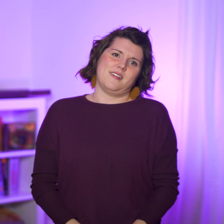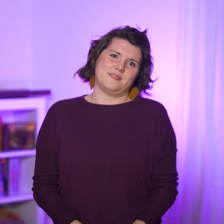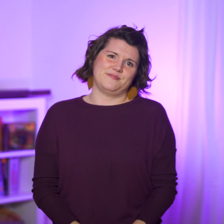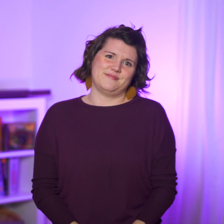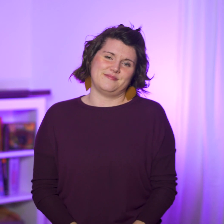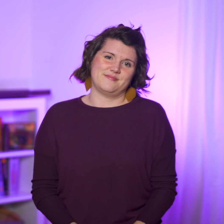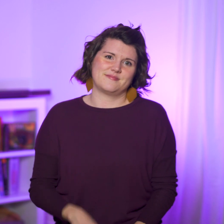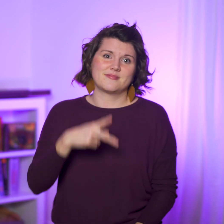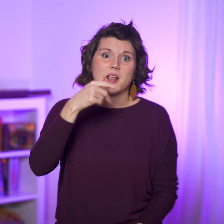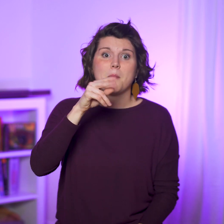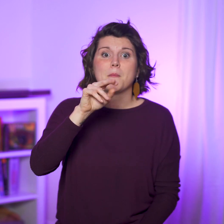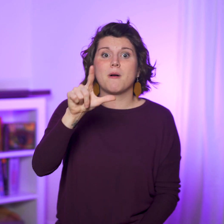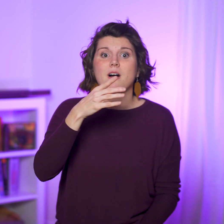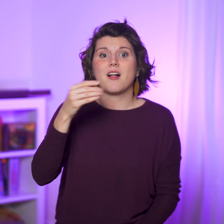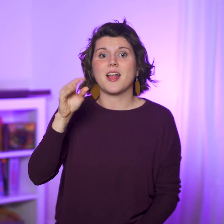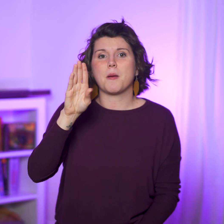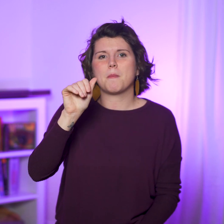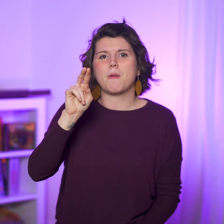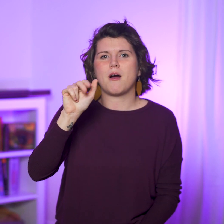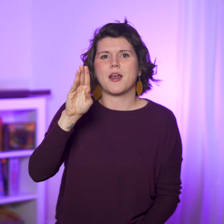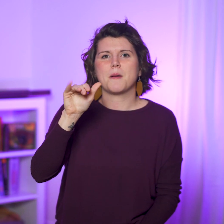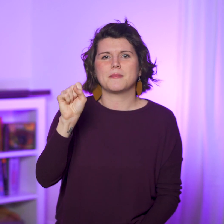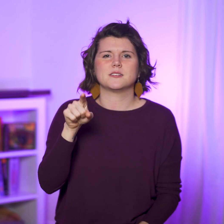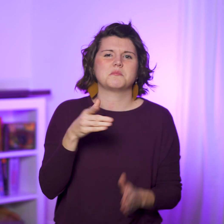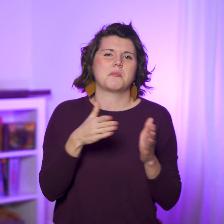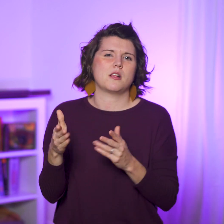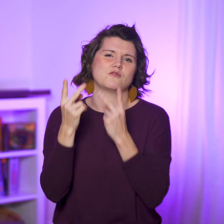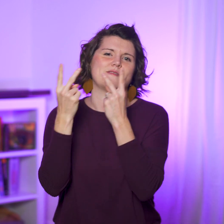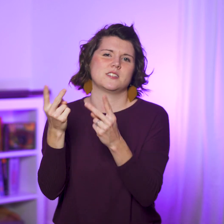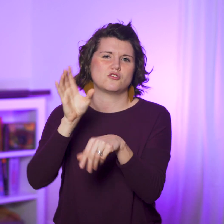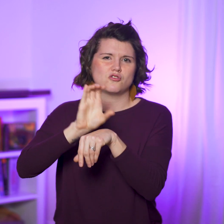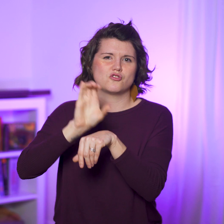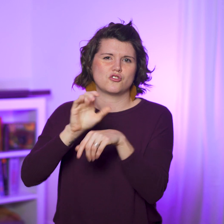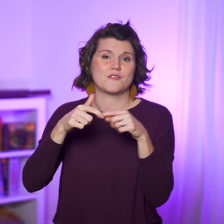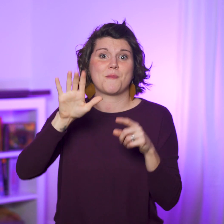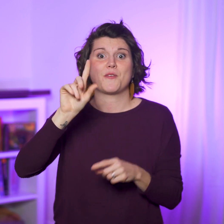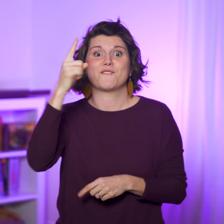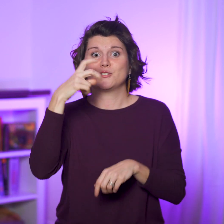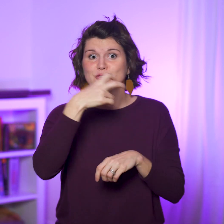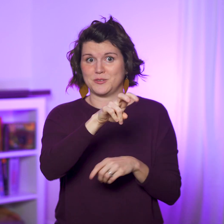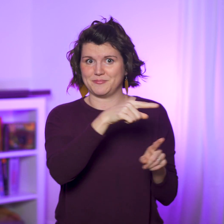Paul and Barnabas plan to visit the churches from their first trip,